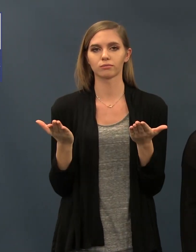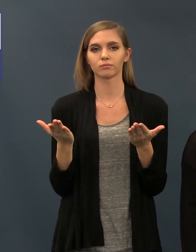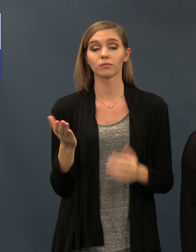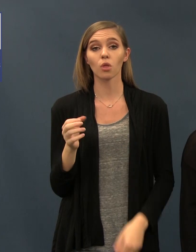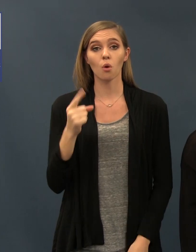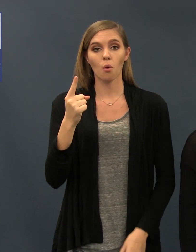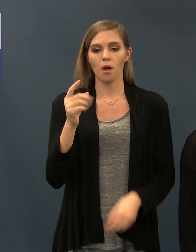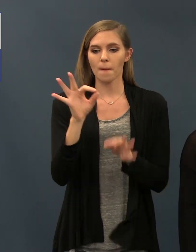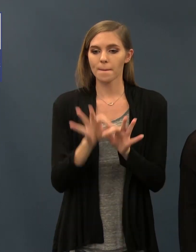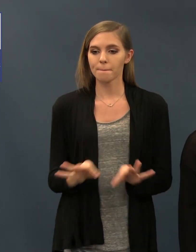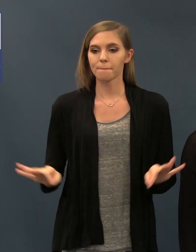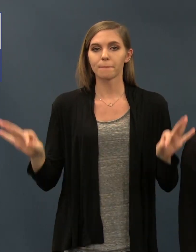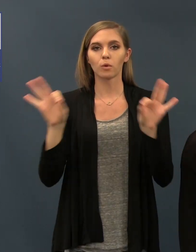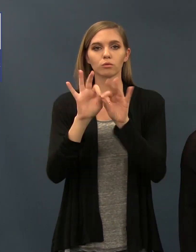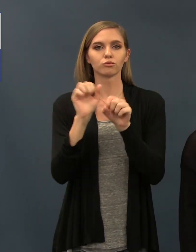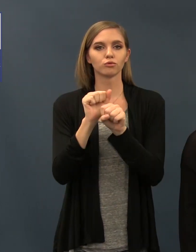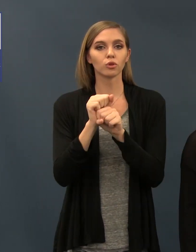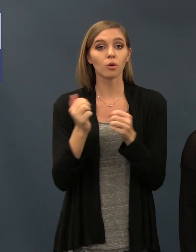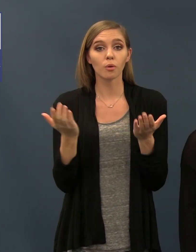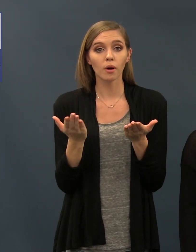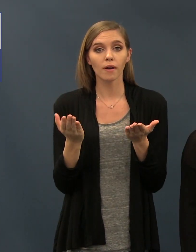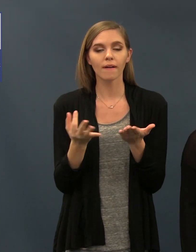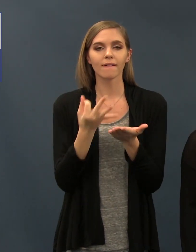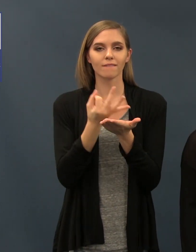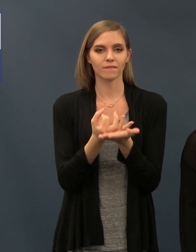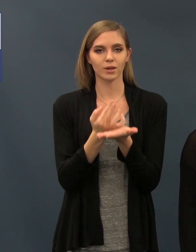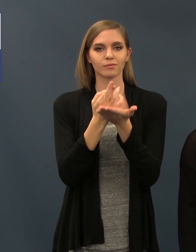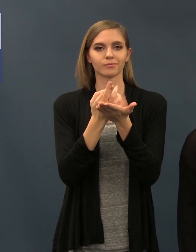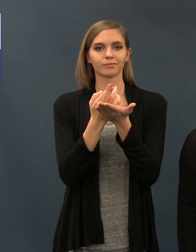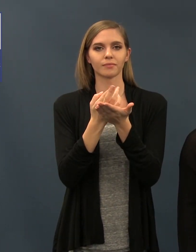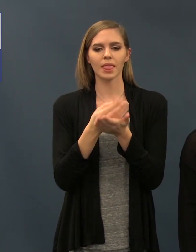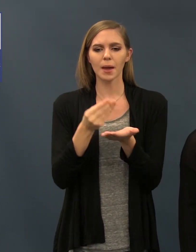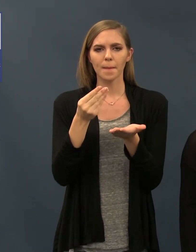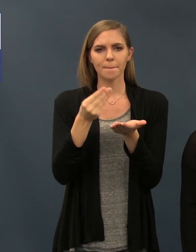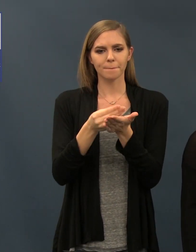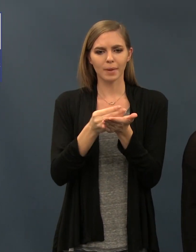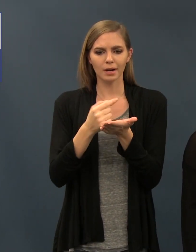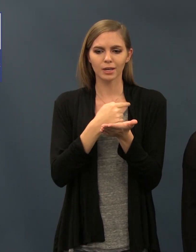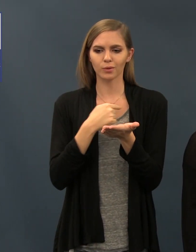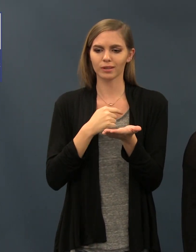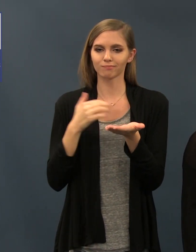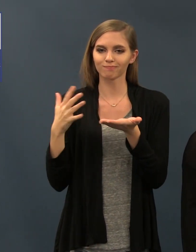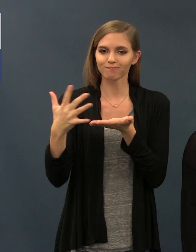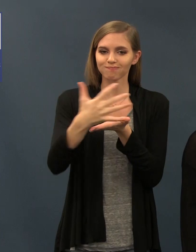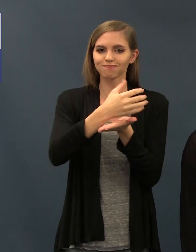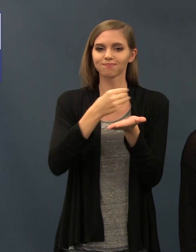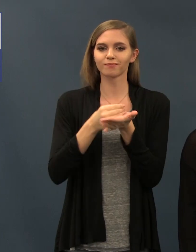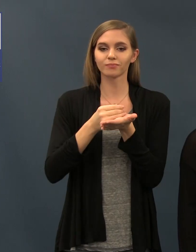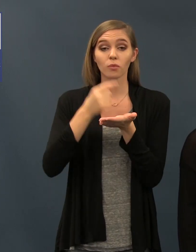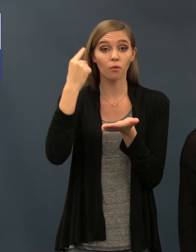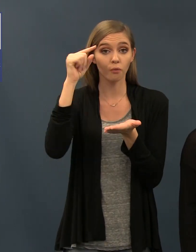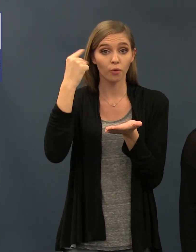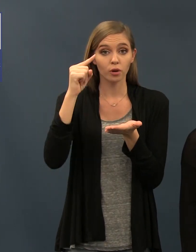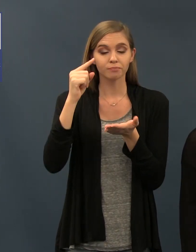is fundraising. The money we raise goes towards entertainment, food, hotels for